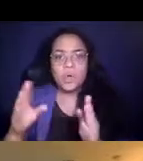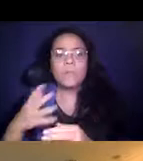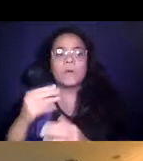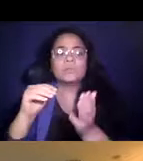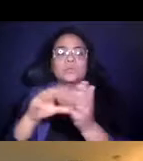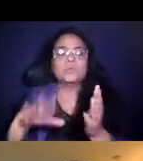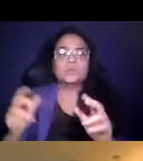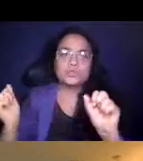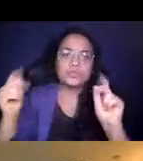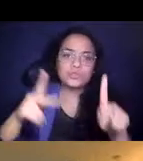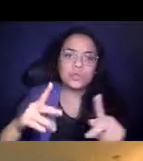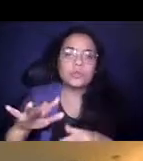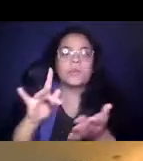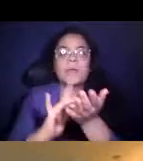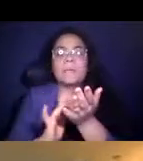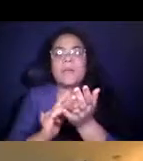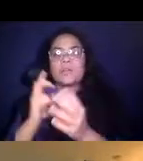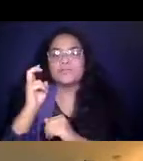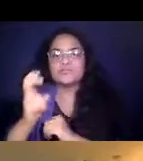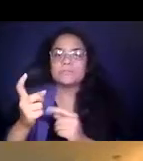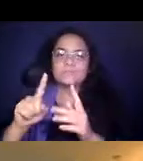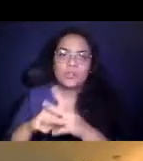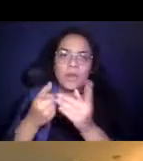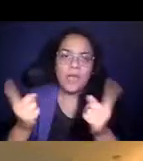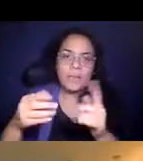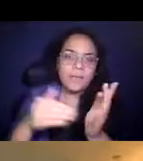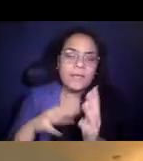14:20:45 Medical trips start to happen again, senior centers open.